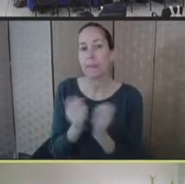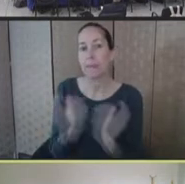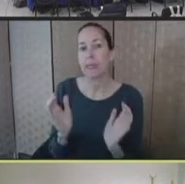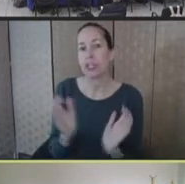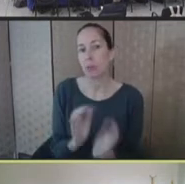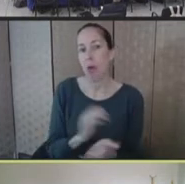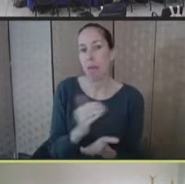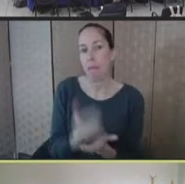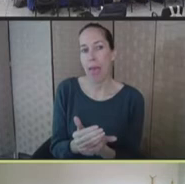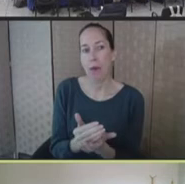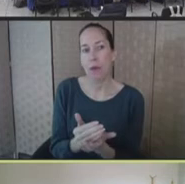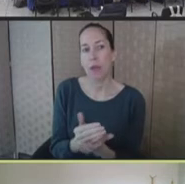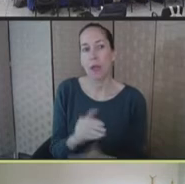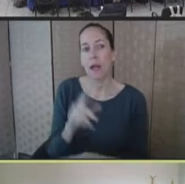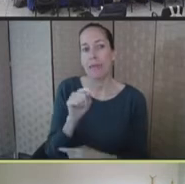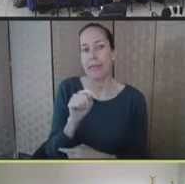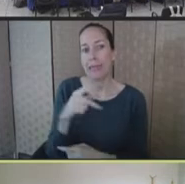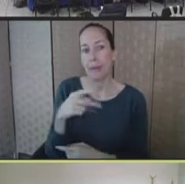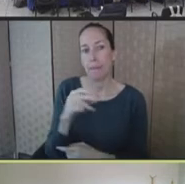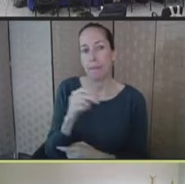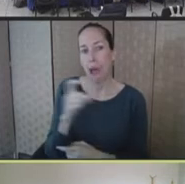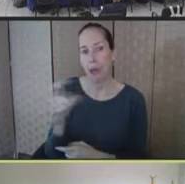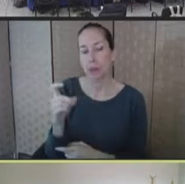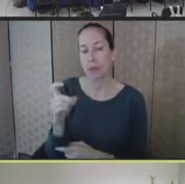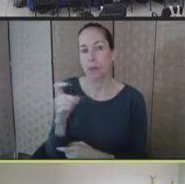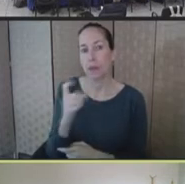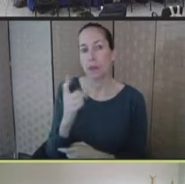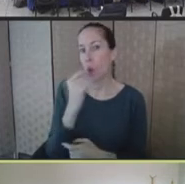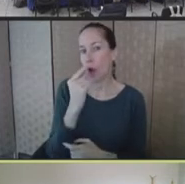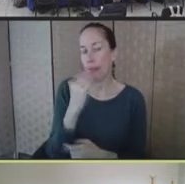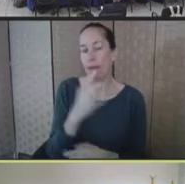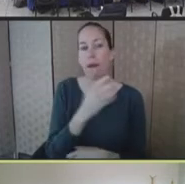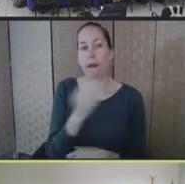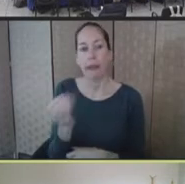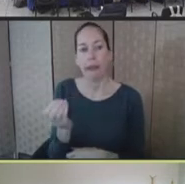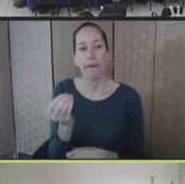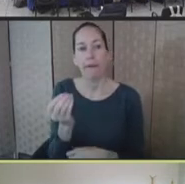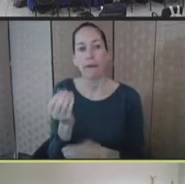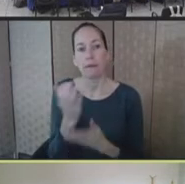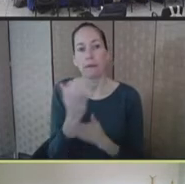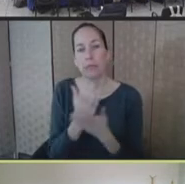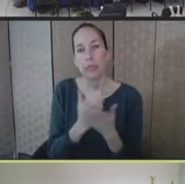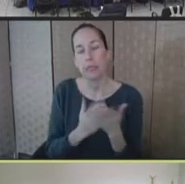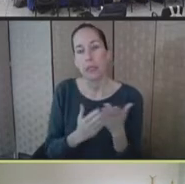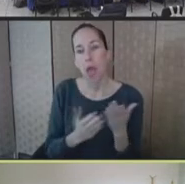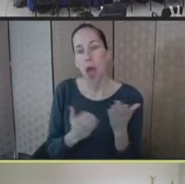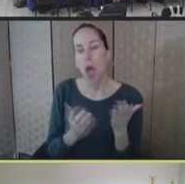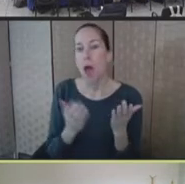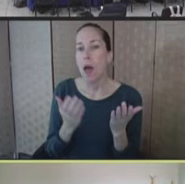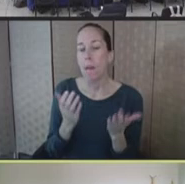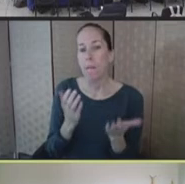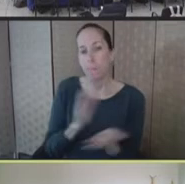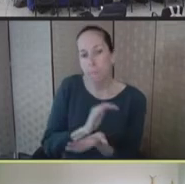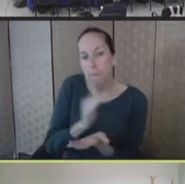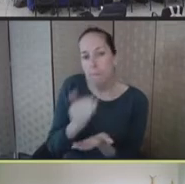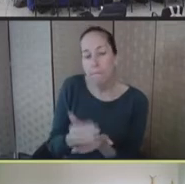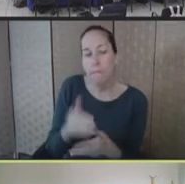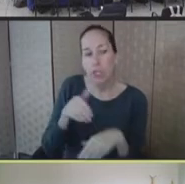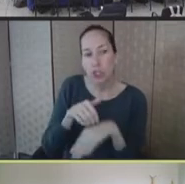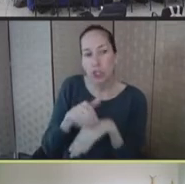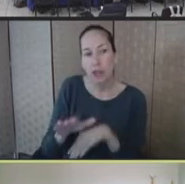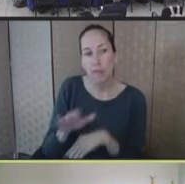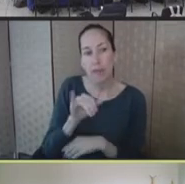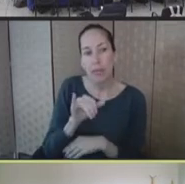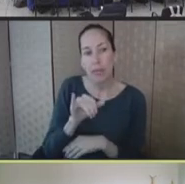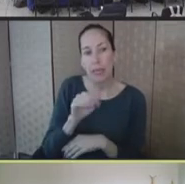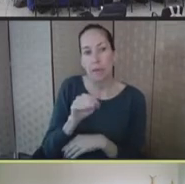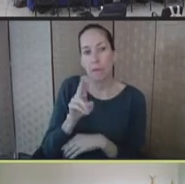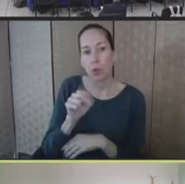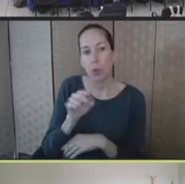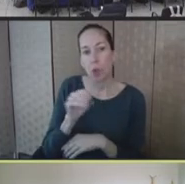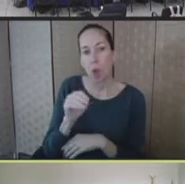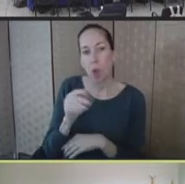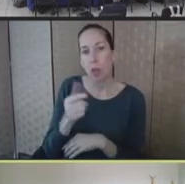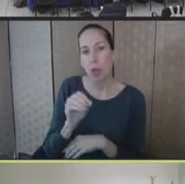as well as a very modest level of shipments of the vaccine immunoglobulin IV in cases where